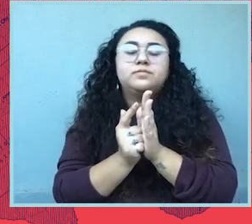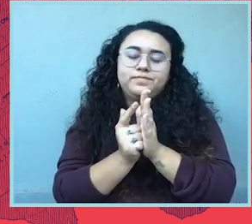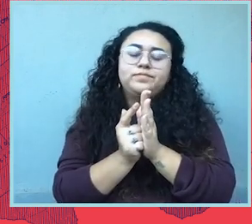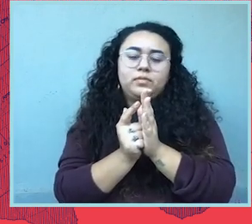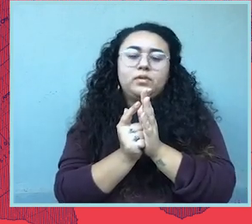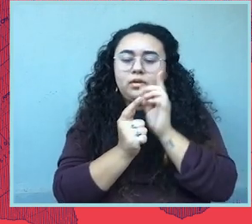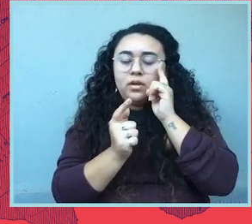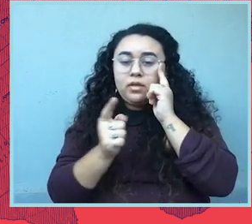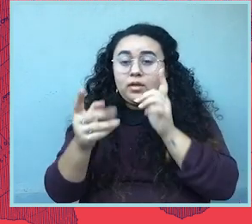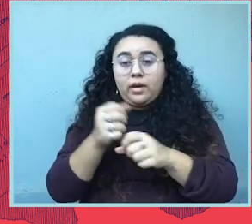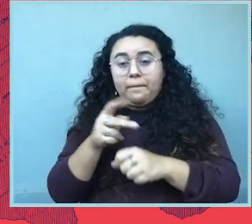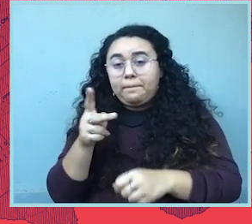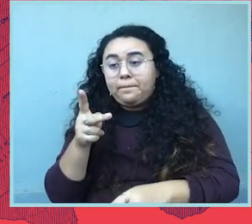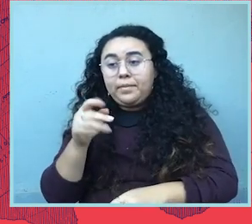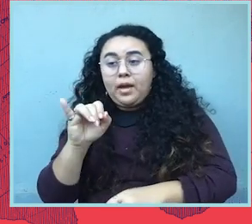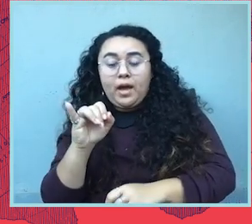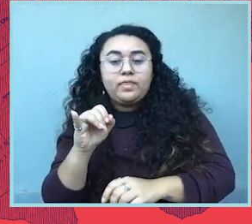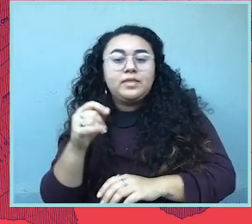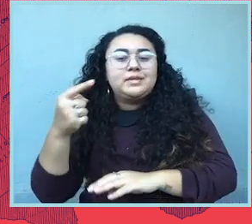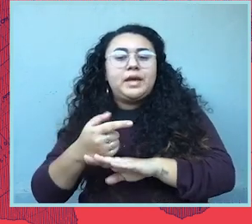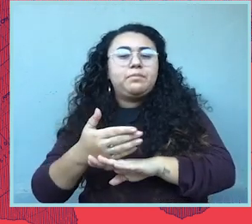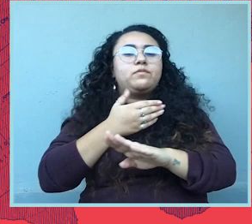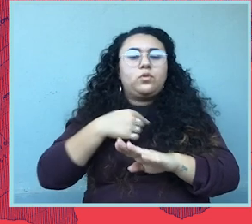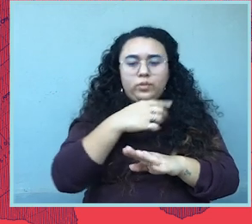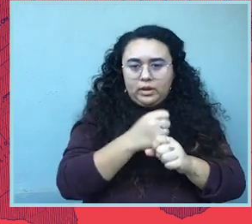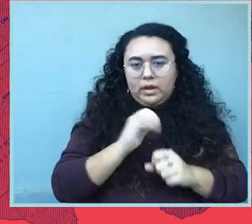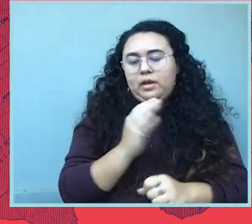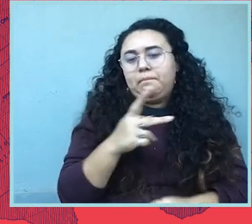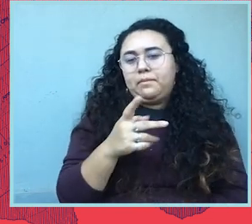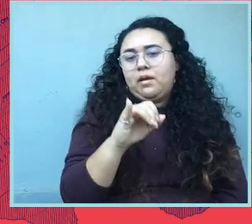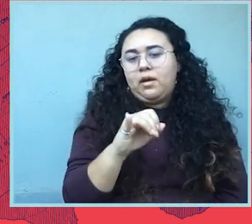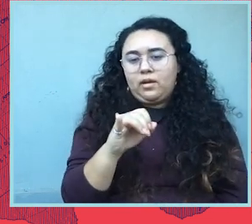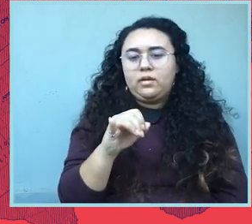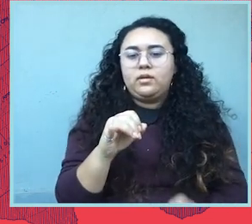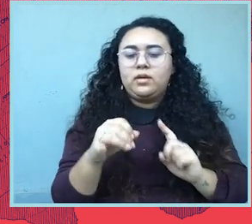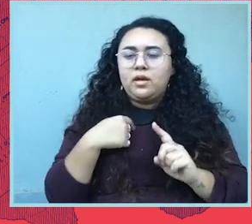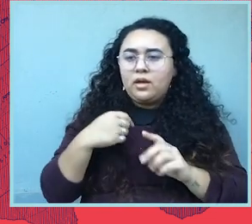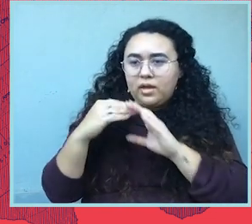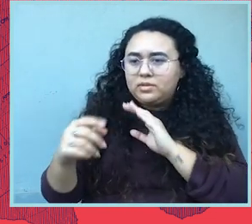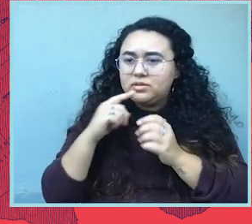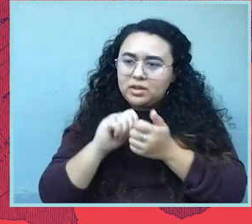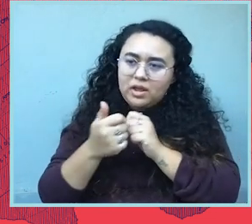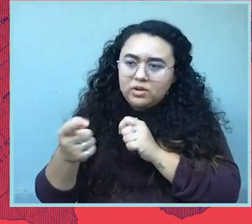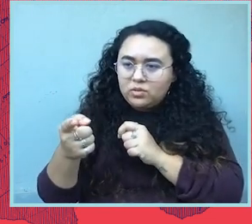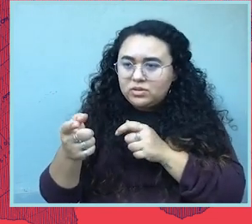We were both in court. They got there by the day before we got our P.I. and I was emailing them being like, ‘How